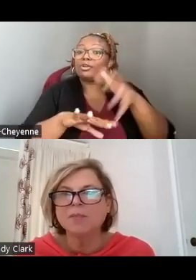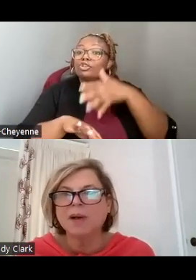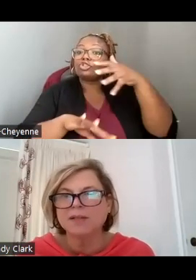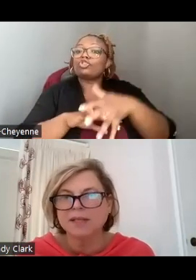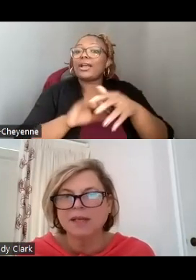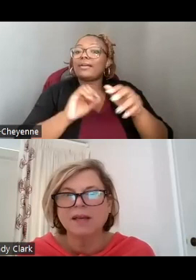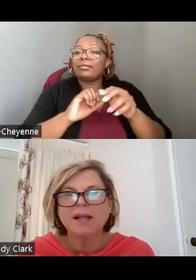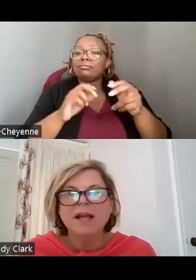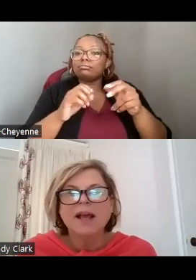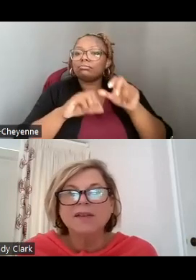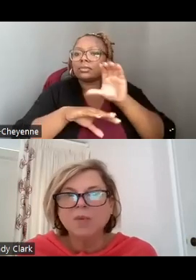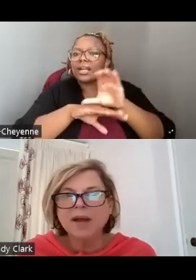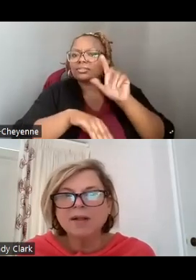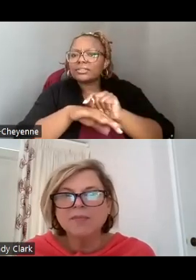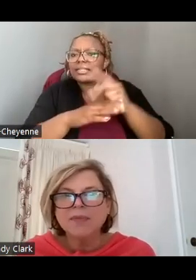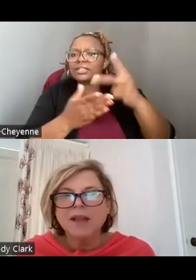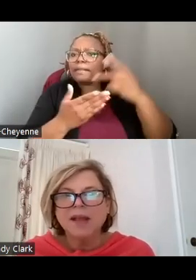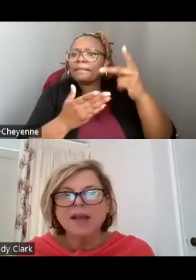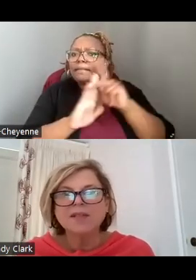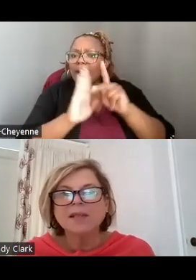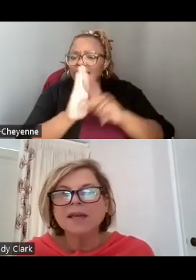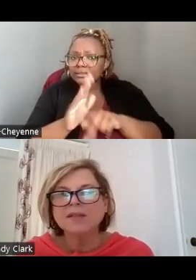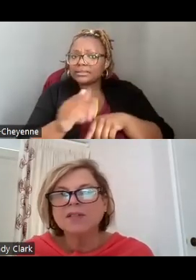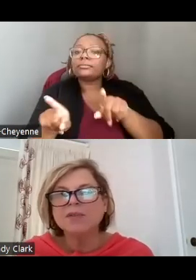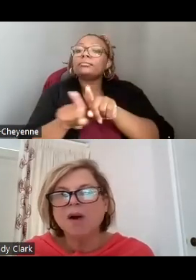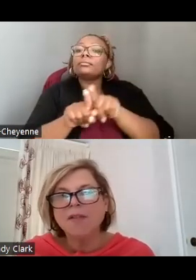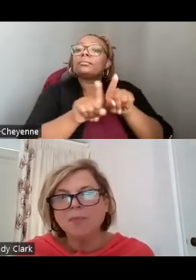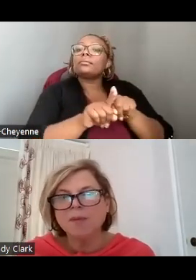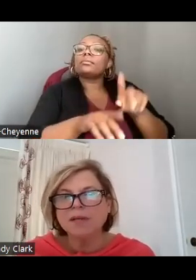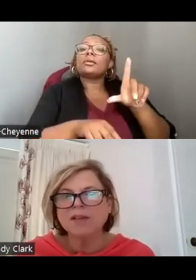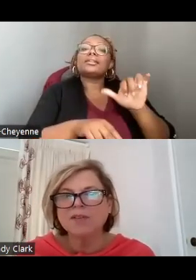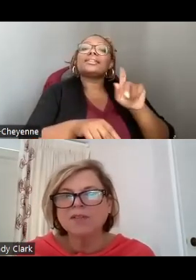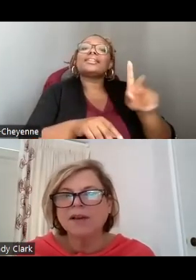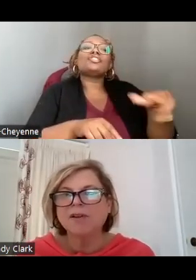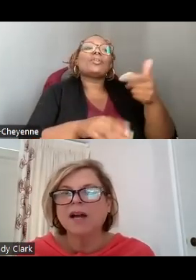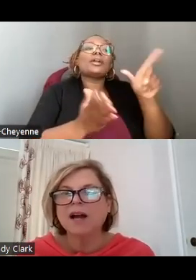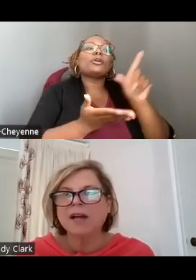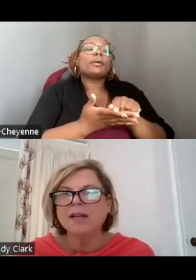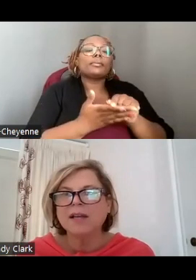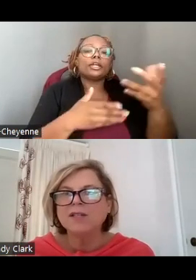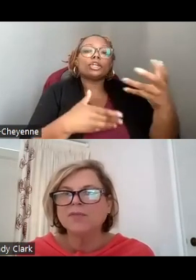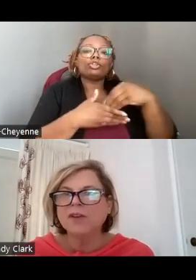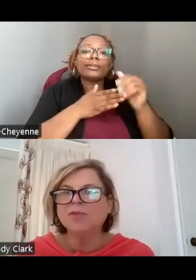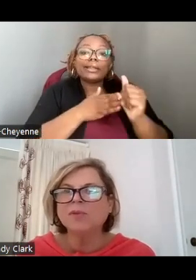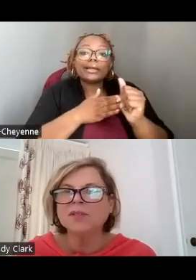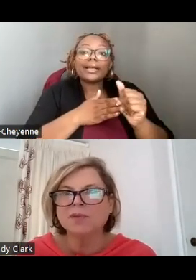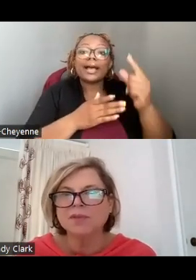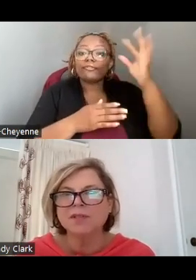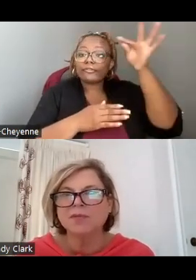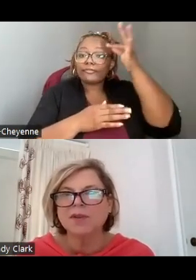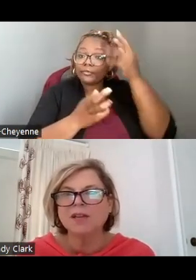POLICY AS WELL AS LINKS TO OTHER PUBLICATIONS LIKE OUR GUIDE TO FEDERAL RESOURCES FOR NATIVE